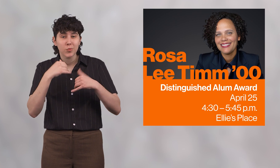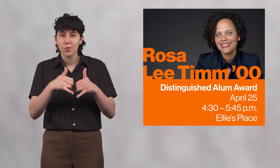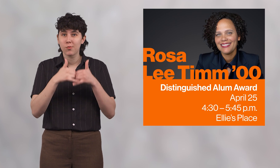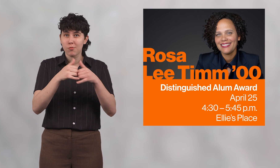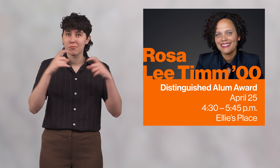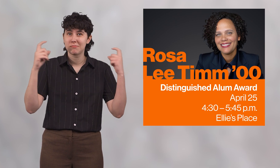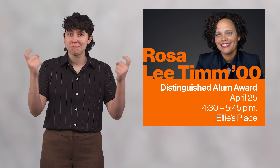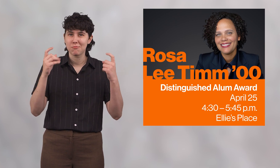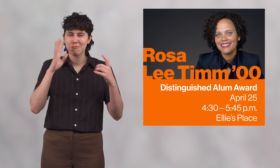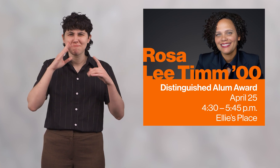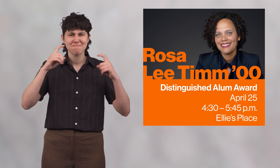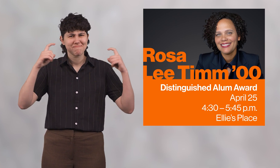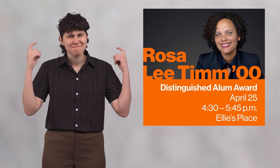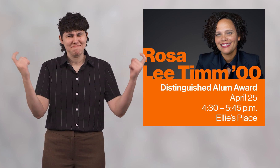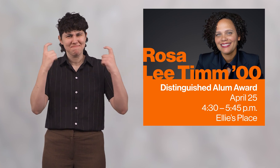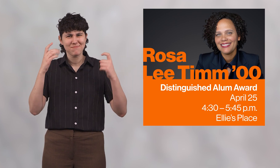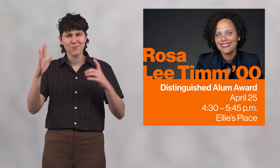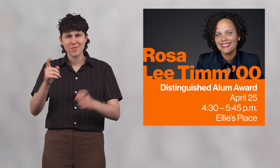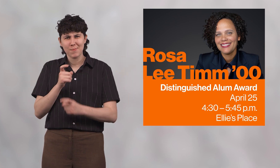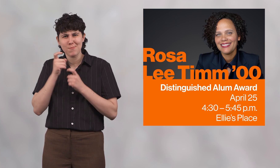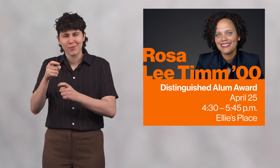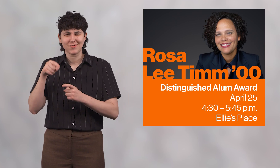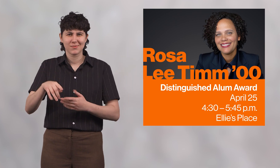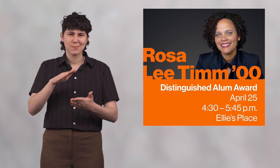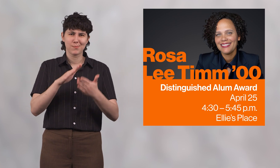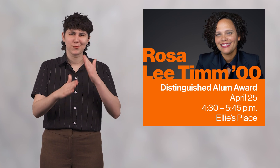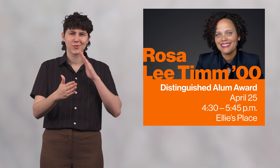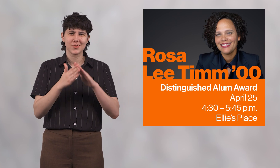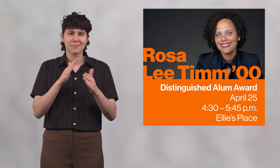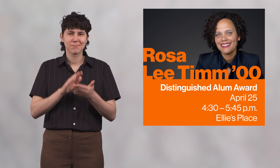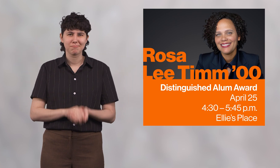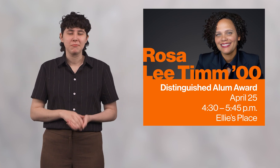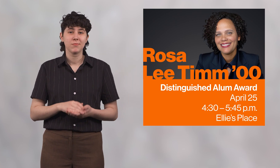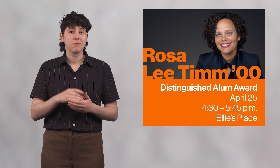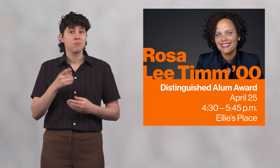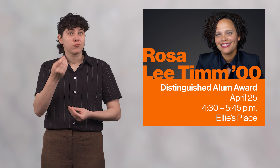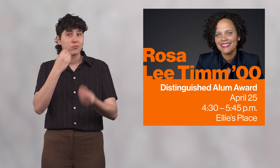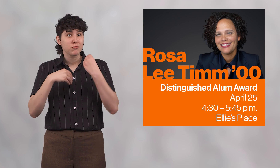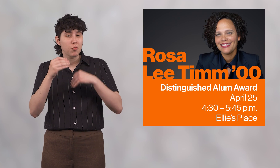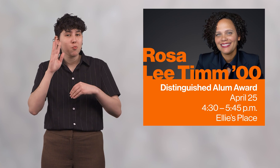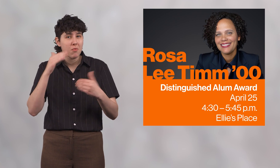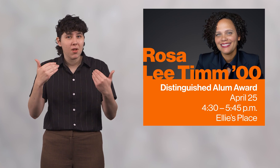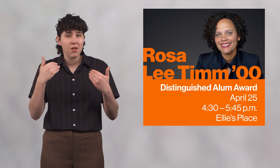and this reception and award ceremony will celebrate her contributions to the community.